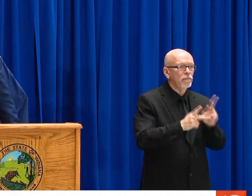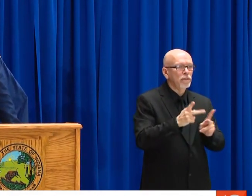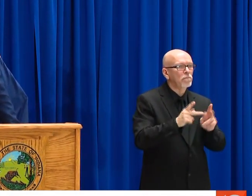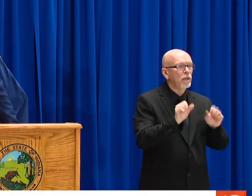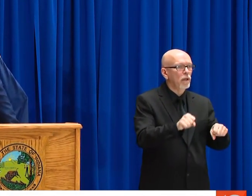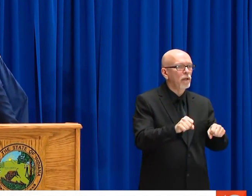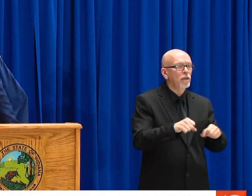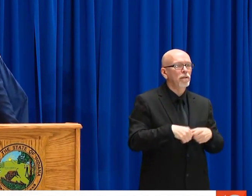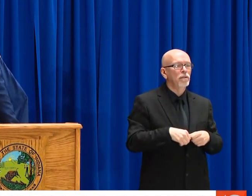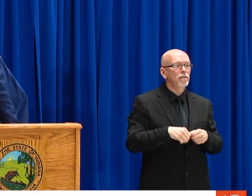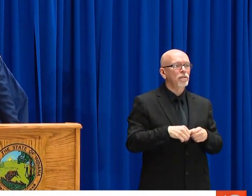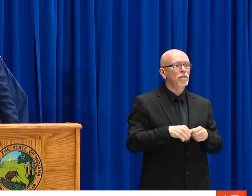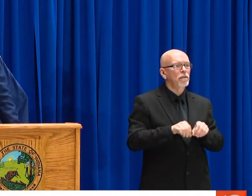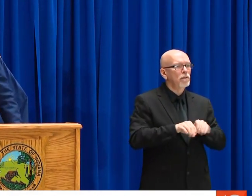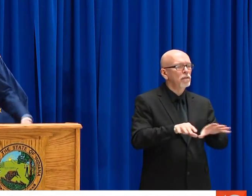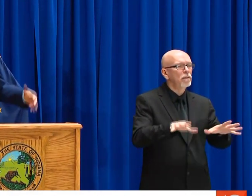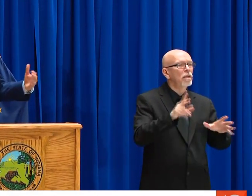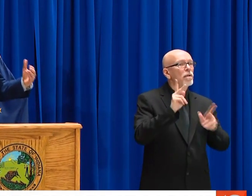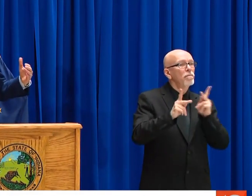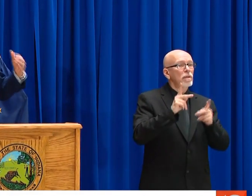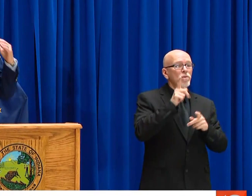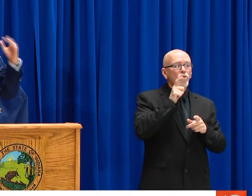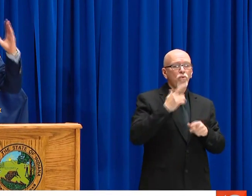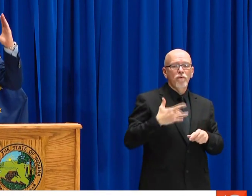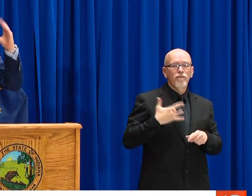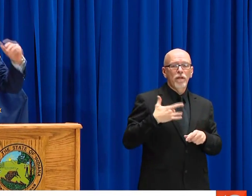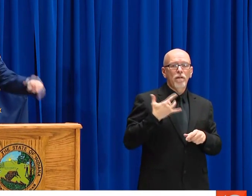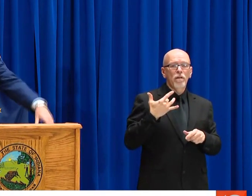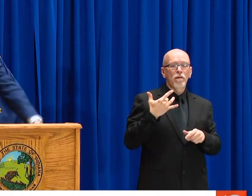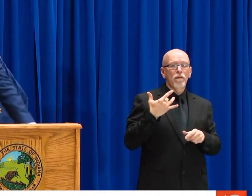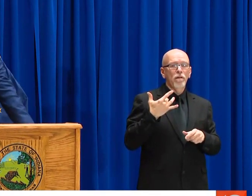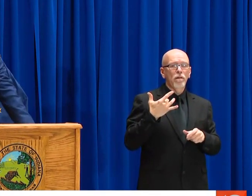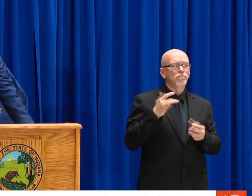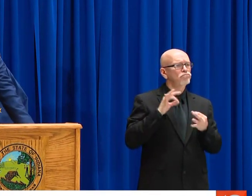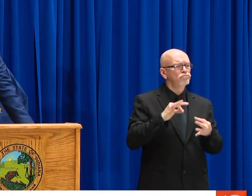BRIEFLY MENTIONED YESTERDAY ABOUT ONE PERSON AFFECTS TWO OR